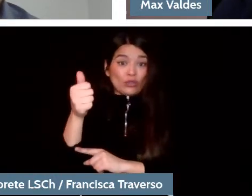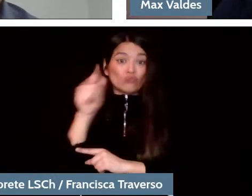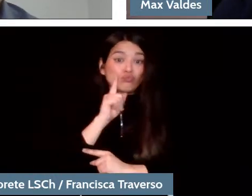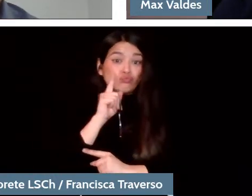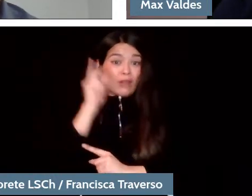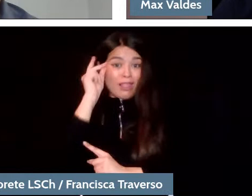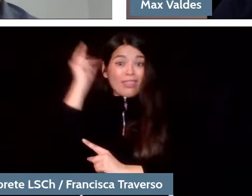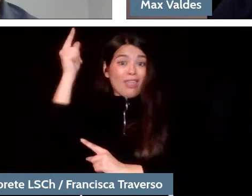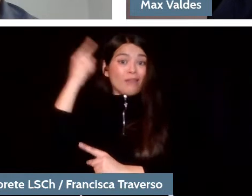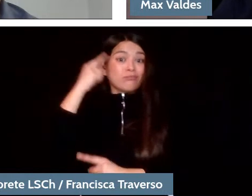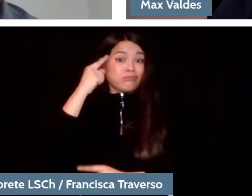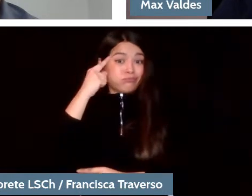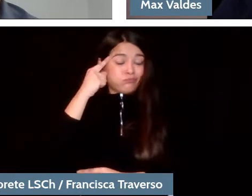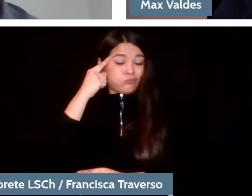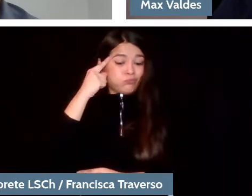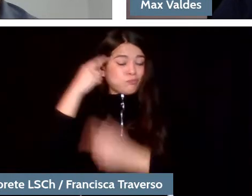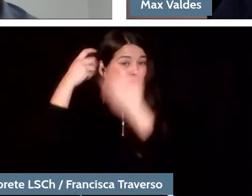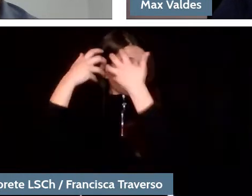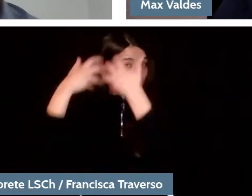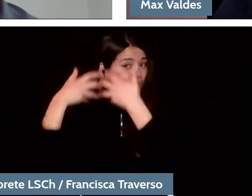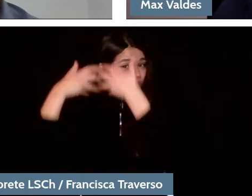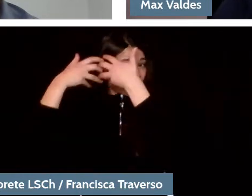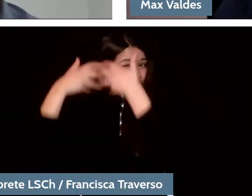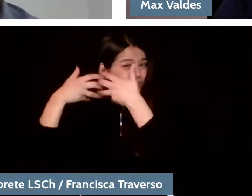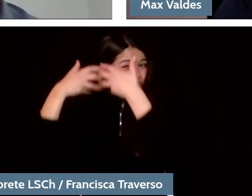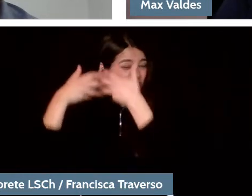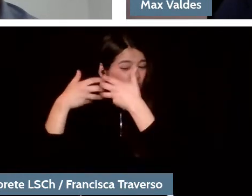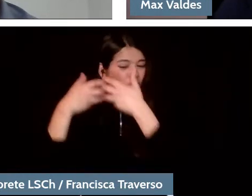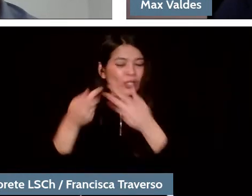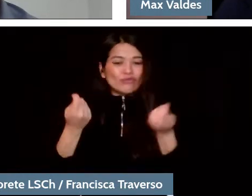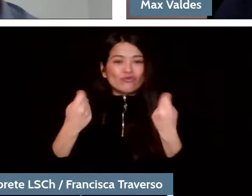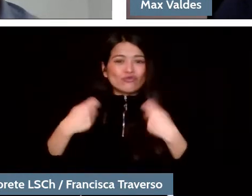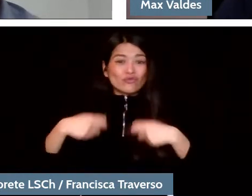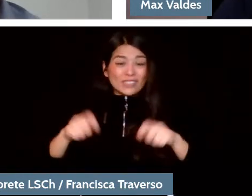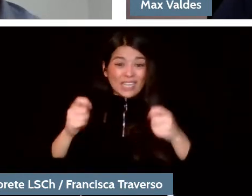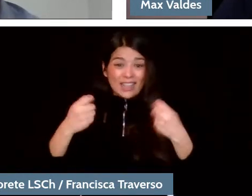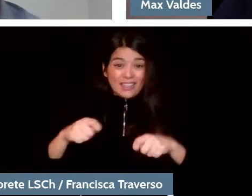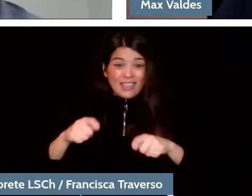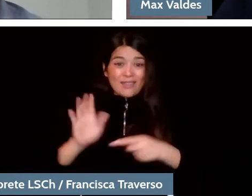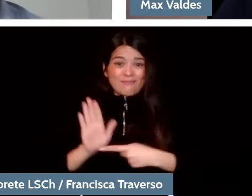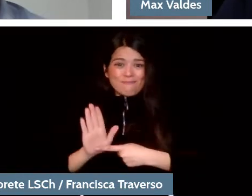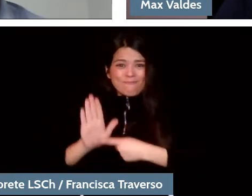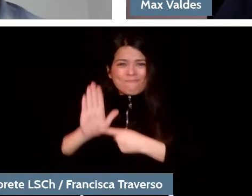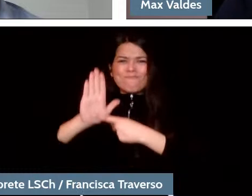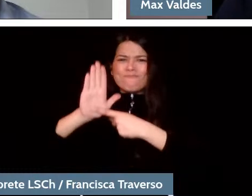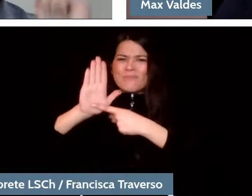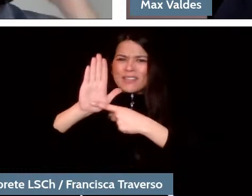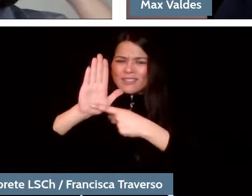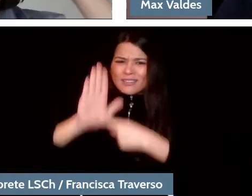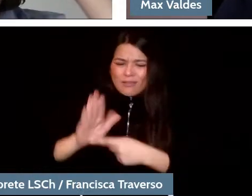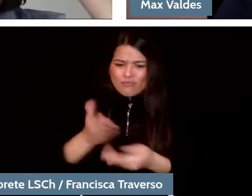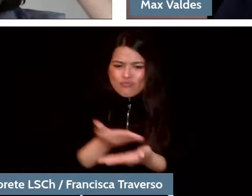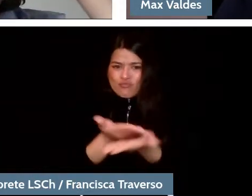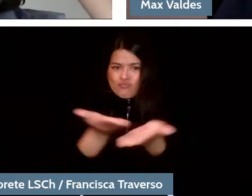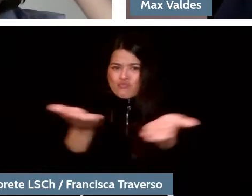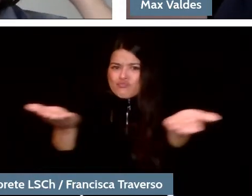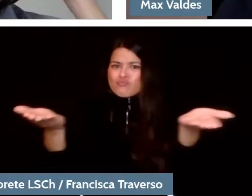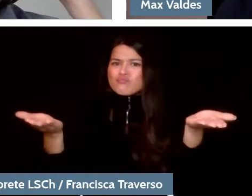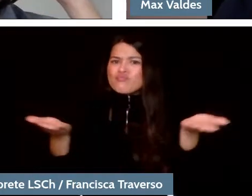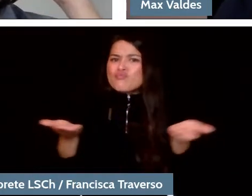when trying to shape it in front of the reality that we are listening to it, that is what a rehearsal is about.